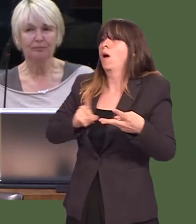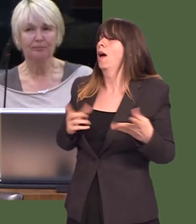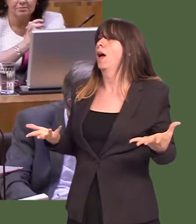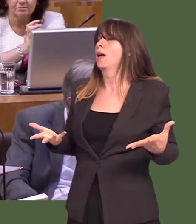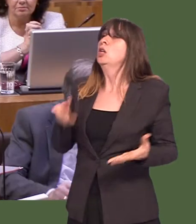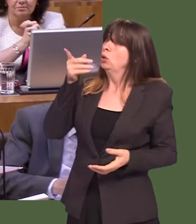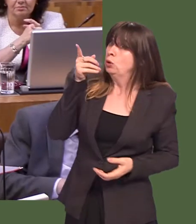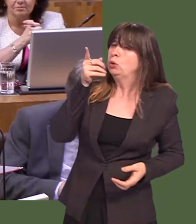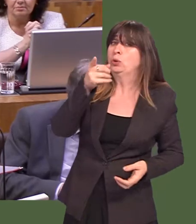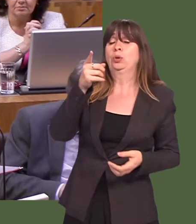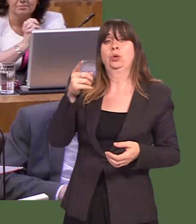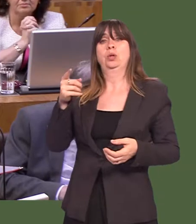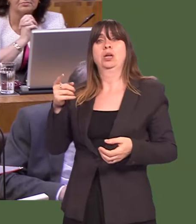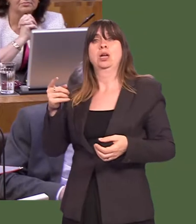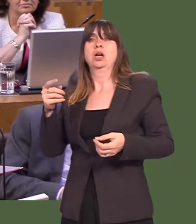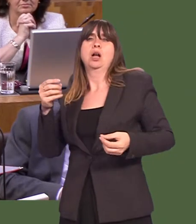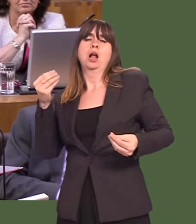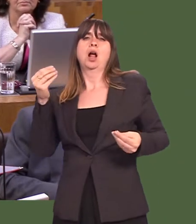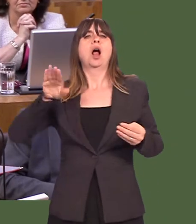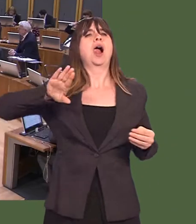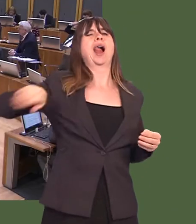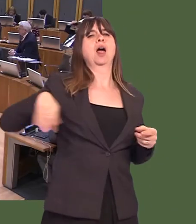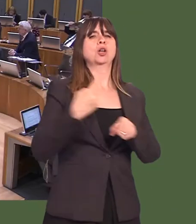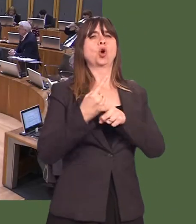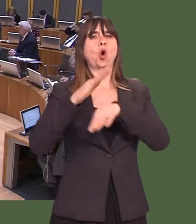First Minister, the reality is you have airbrushed your leader out of this campaign.